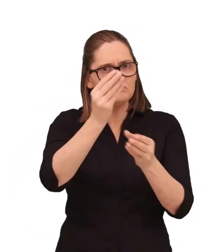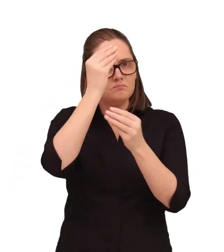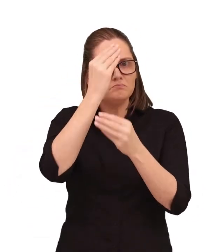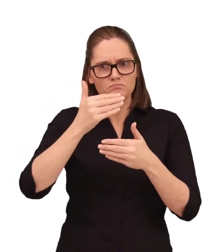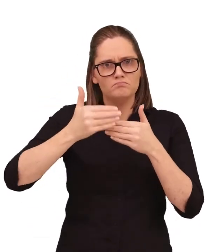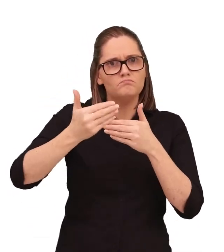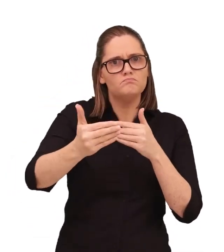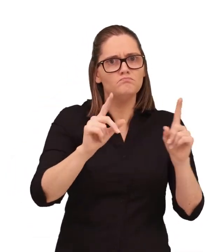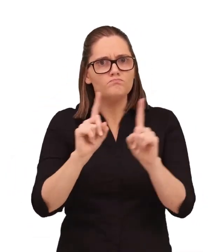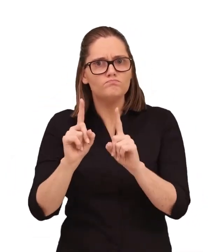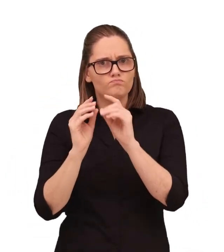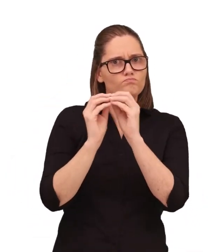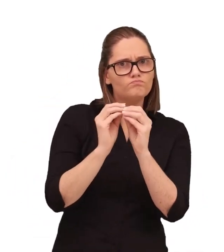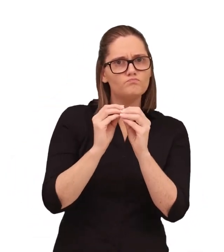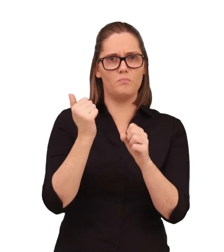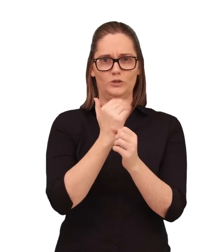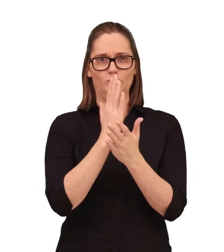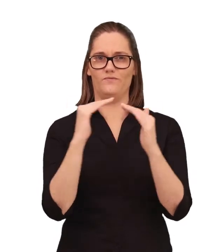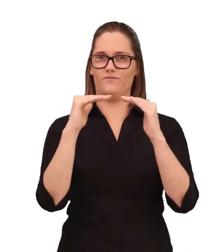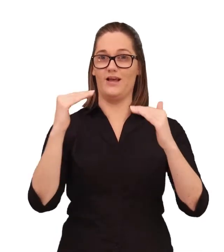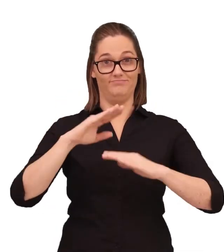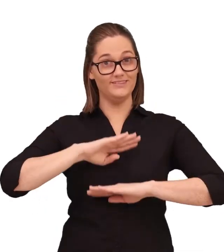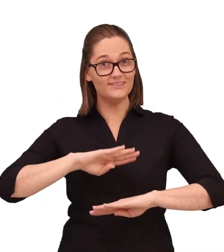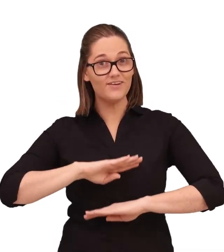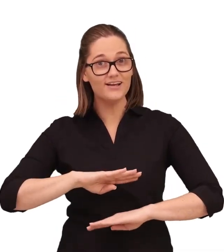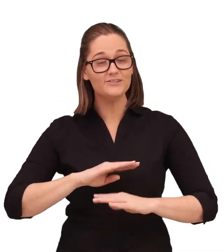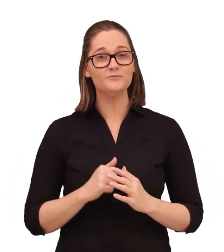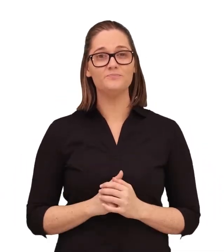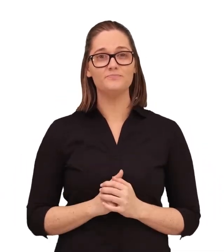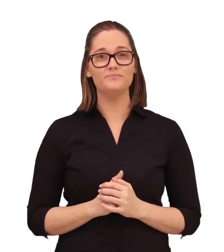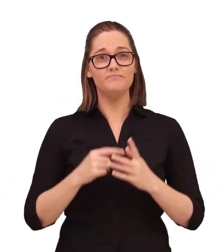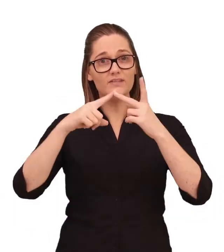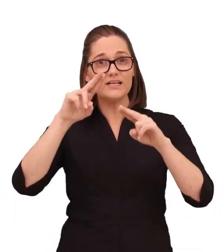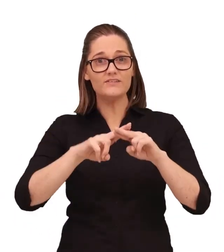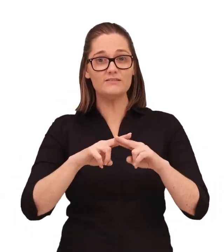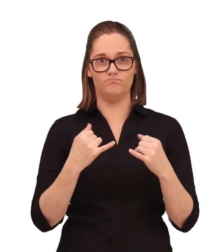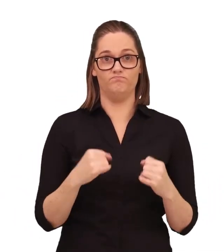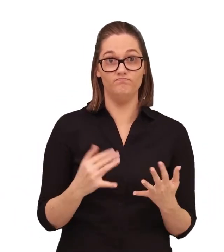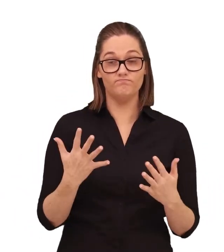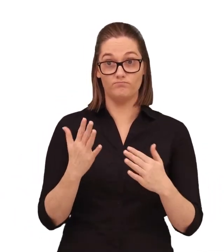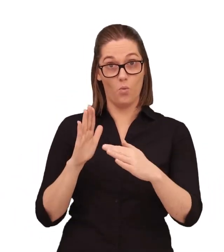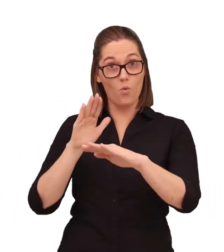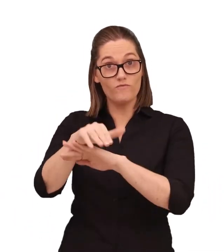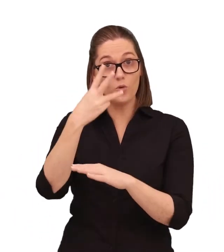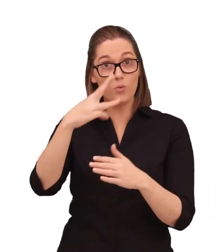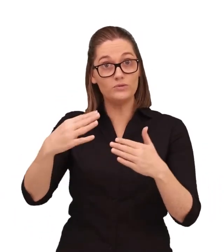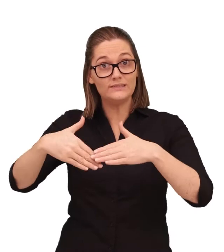and we'll work with you to find a fair outcome and if we can't solve your complaint within 30 days or